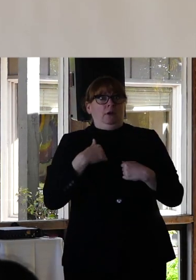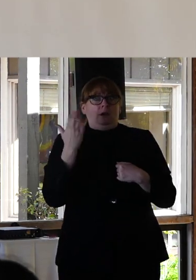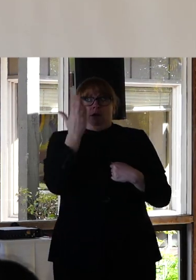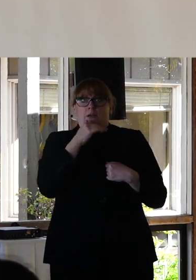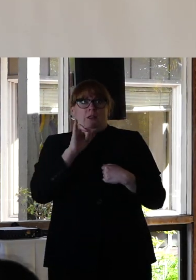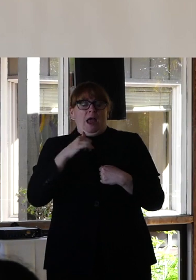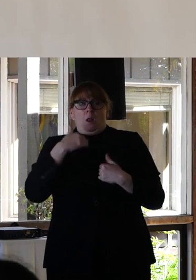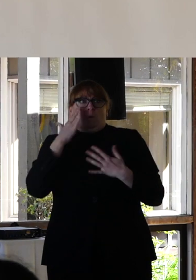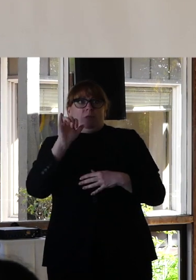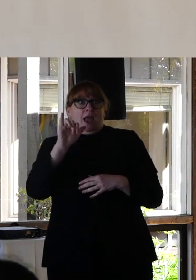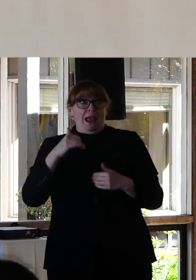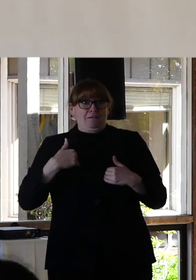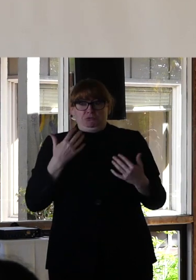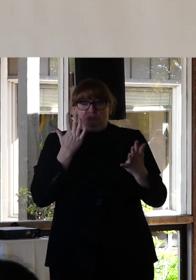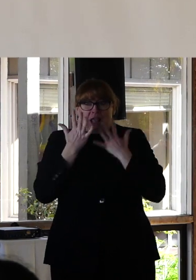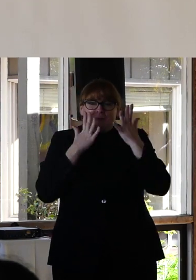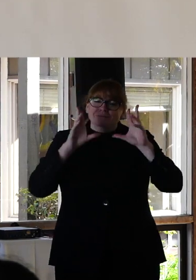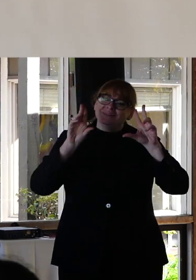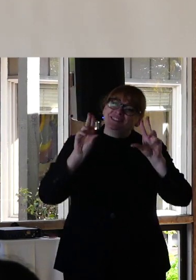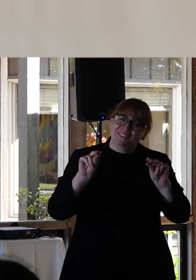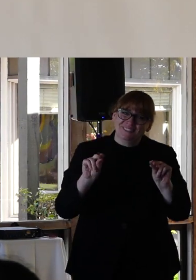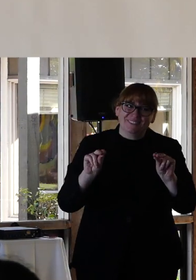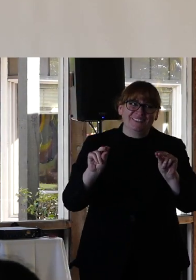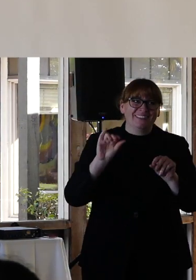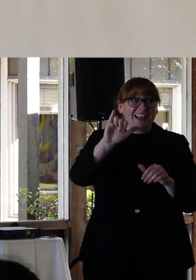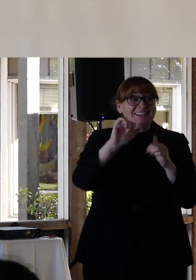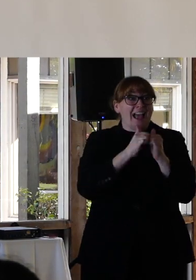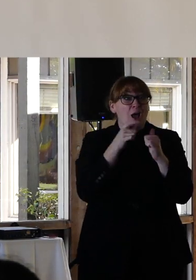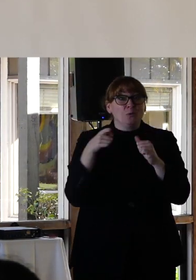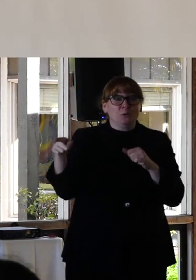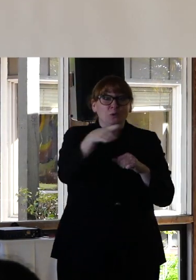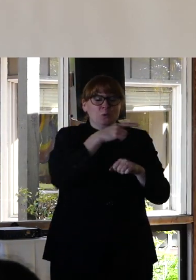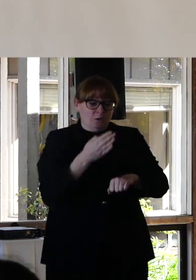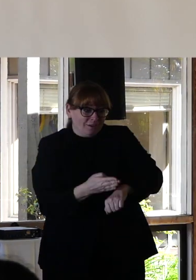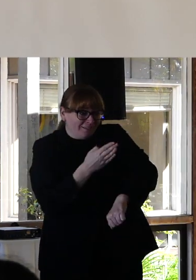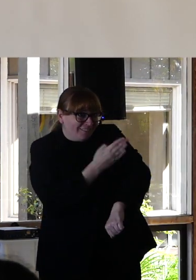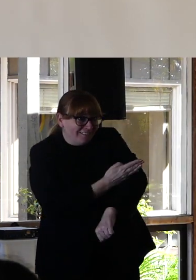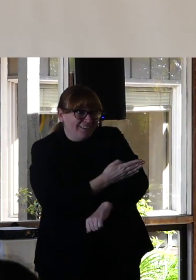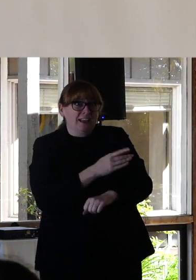because that is the only way that you can commit to doing better in the future.